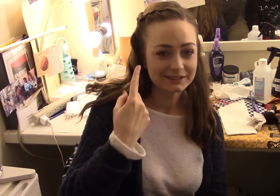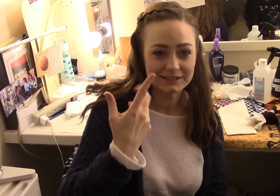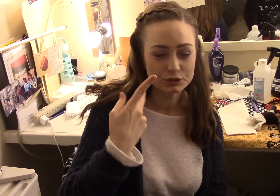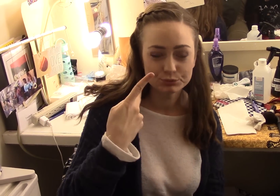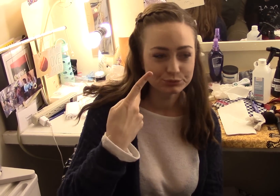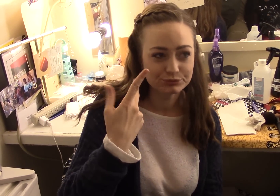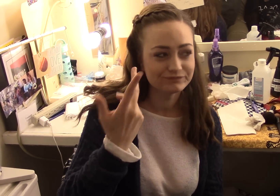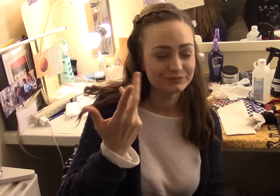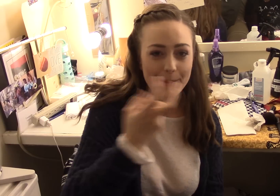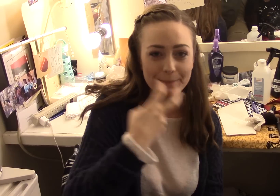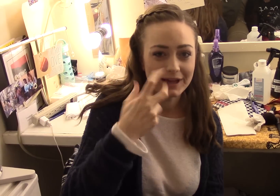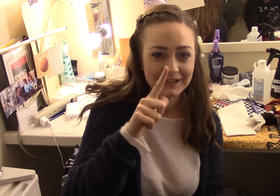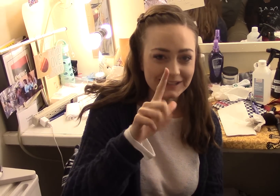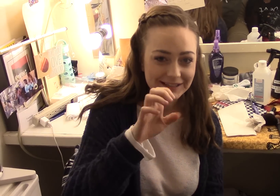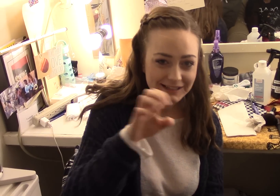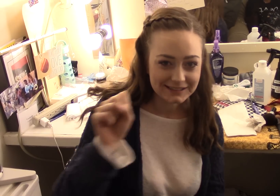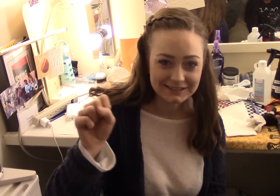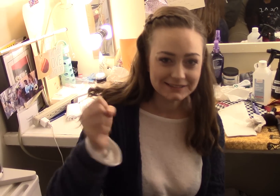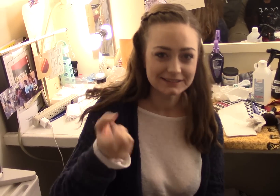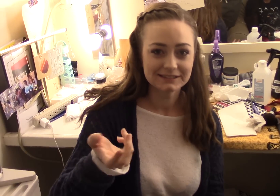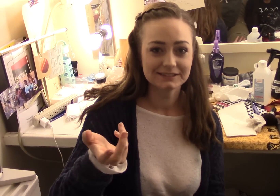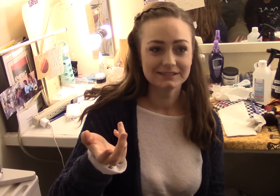the audience it looks,